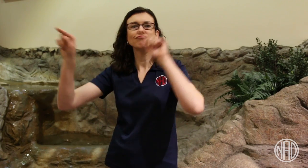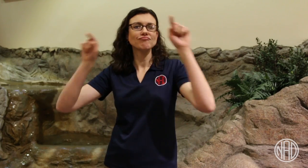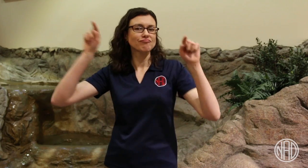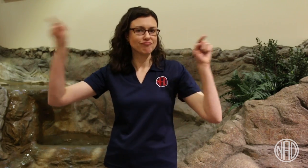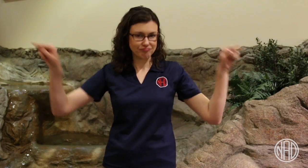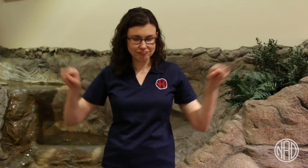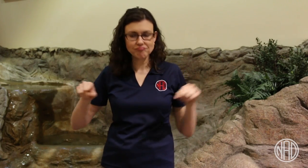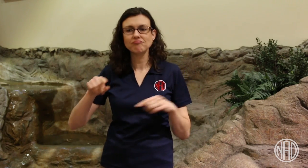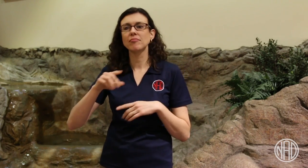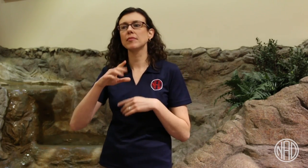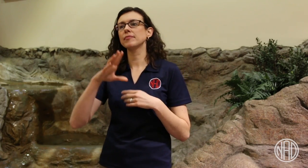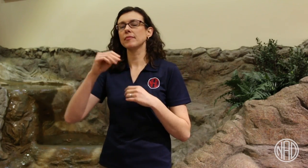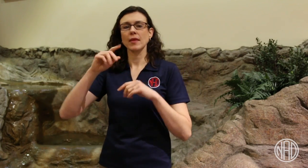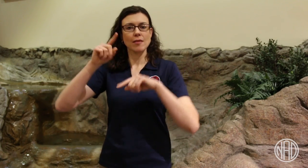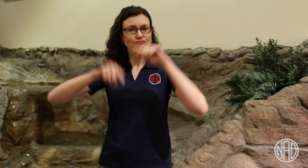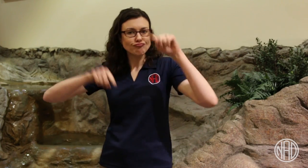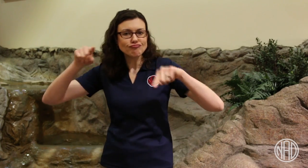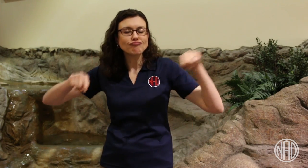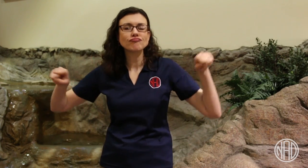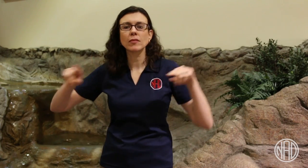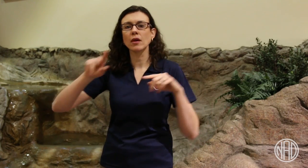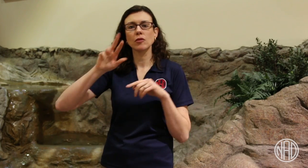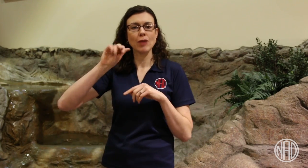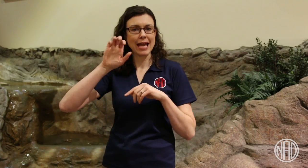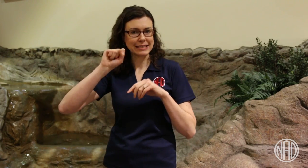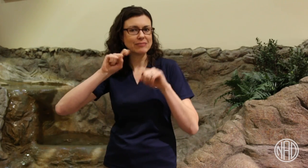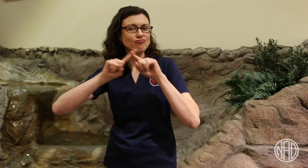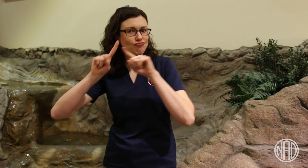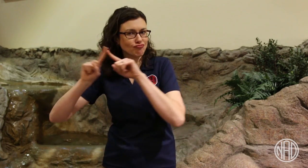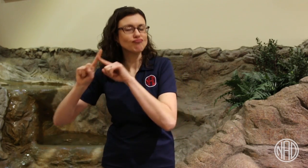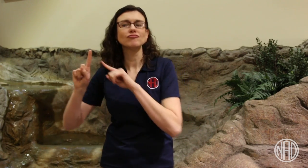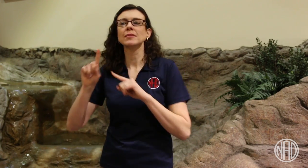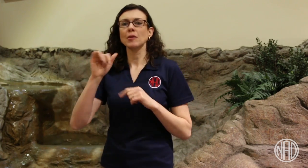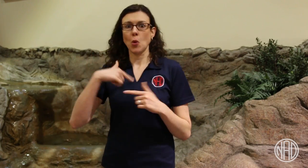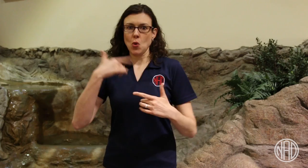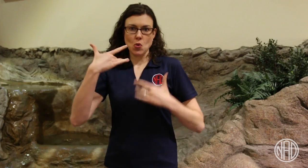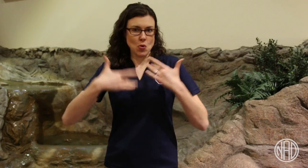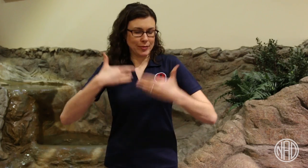these committee members come from various geographical areas of the United States and from diverse groups and backgrounds.